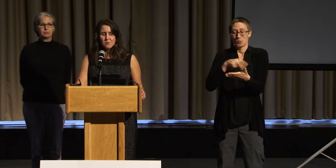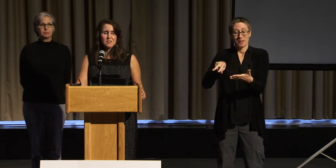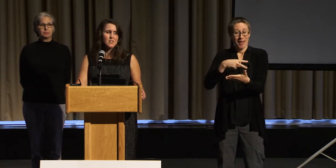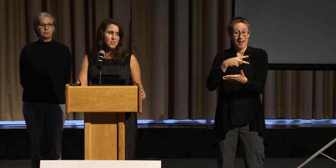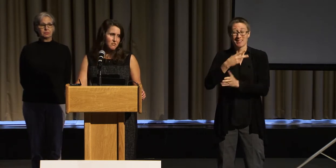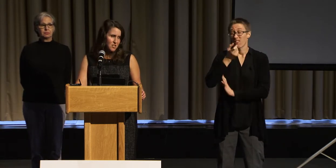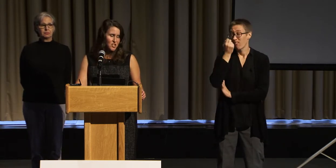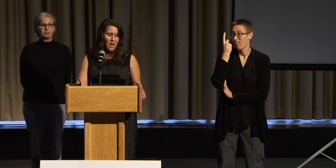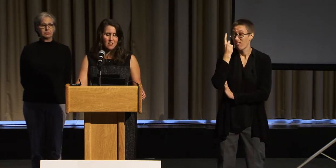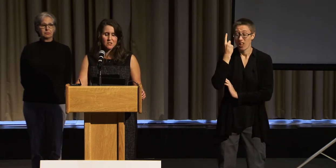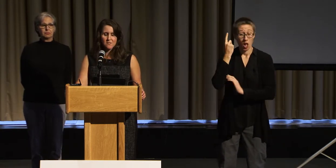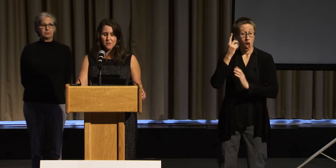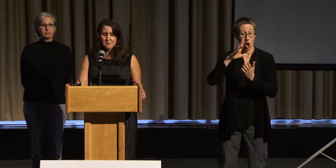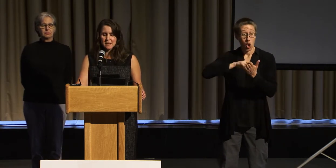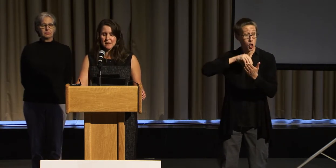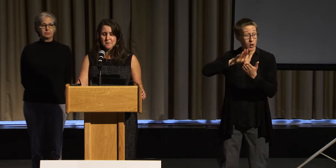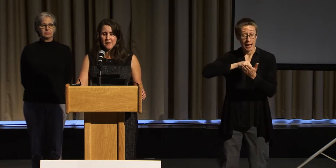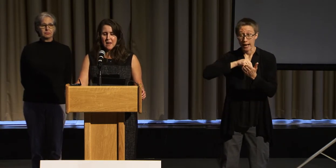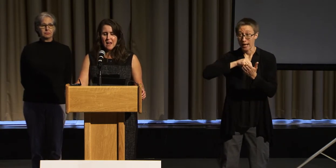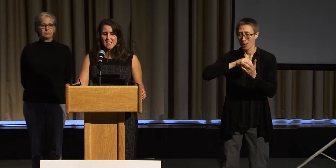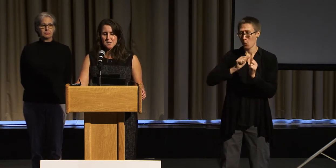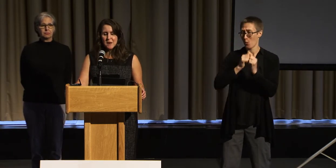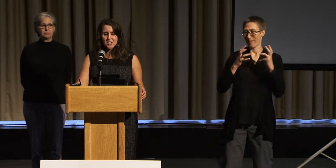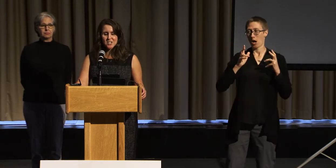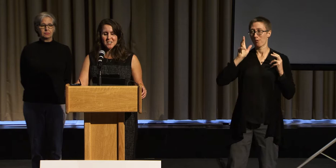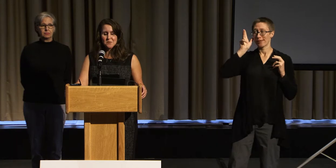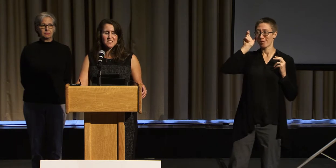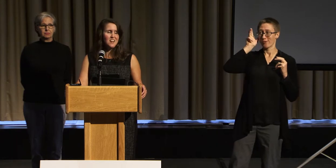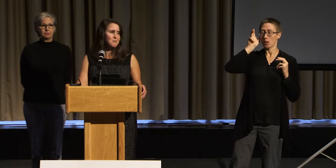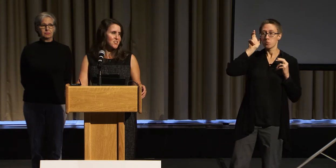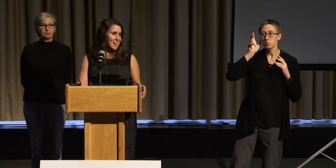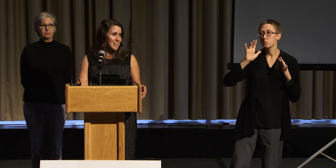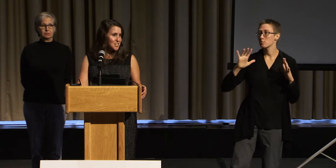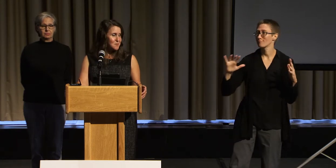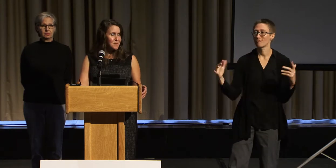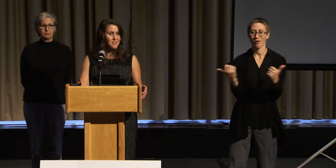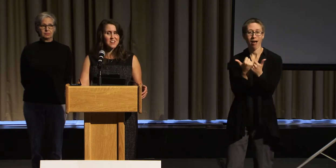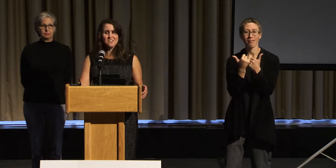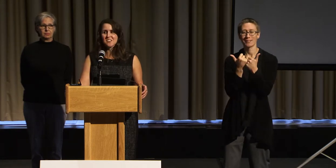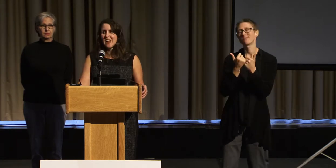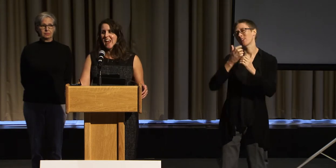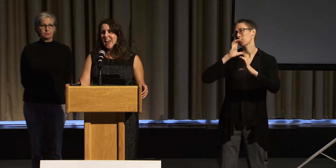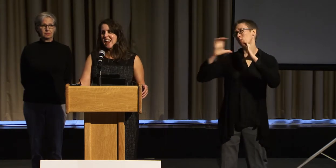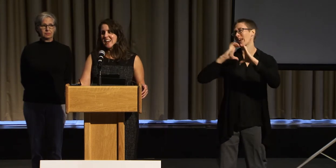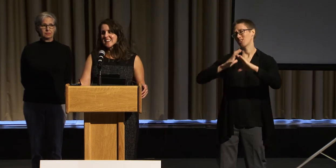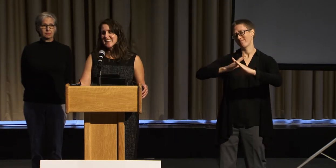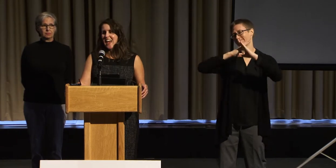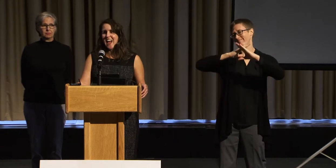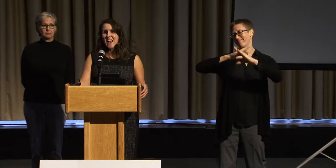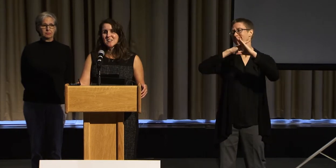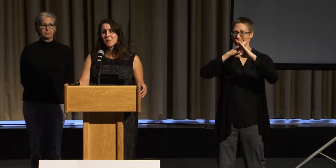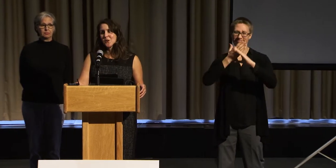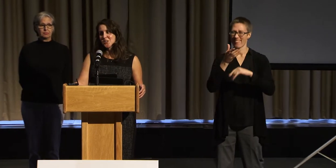was a huge challenge for me, especially with the communication barriers, and as a person